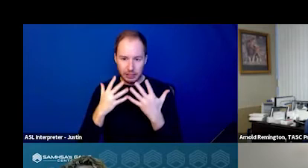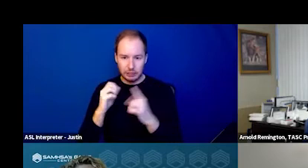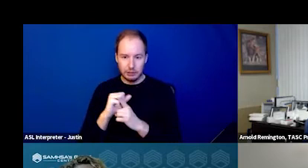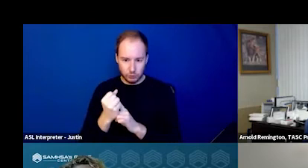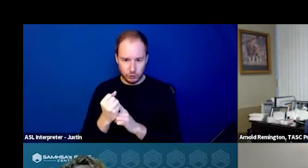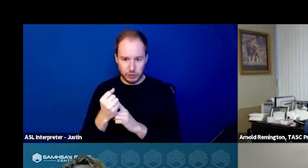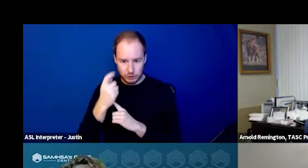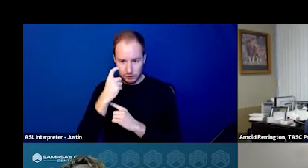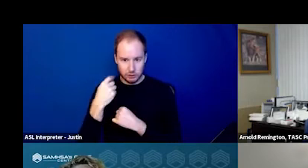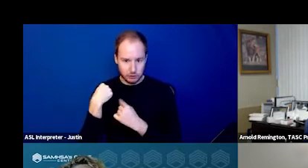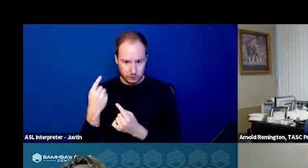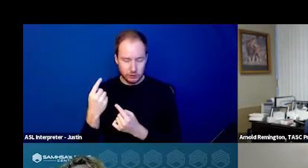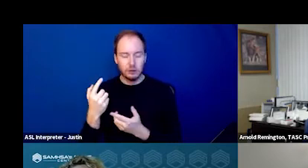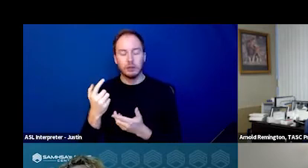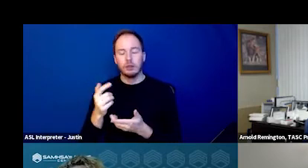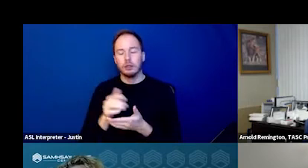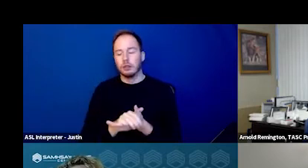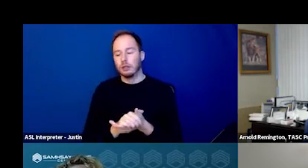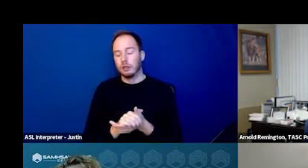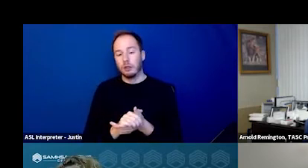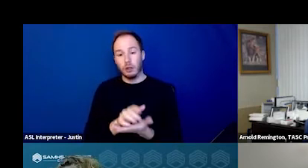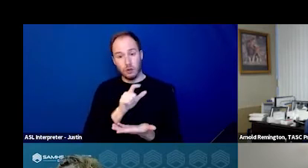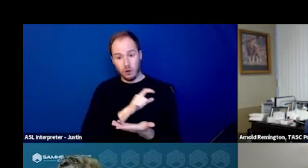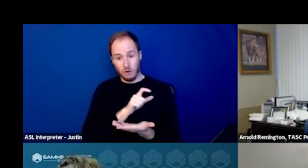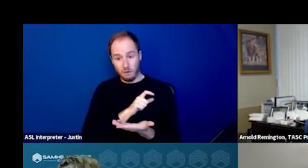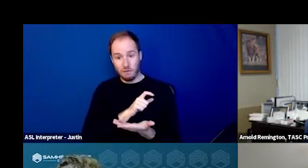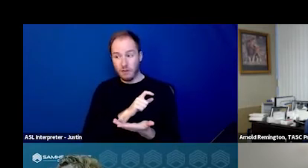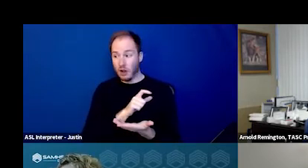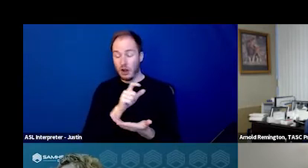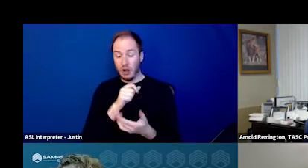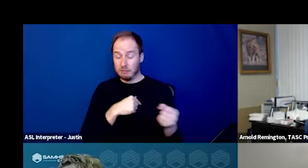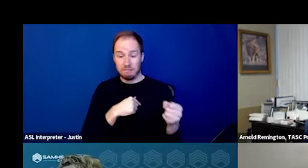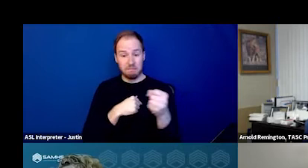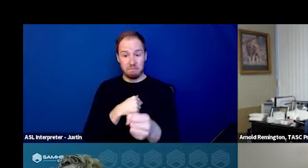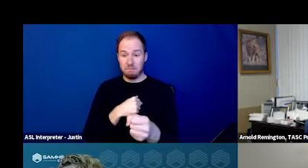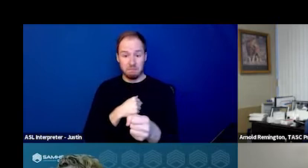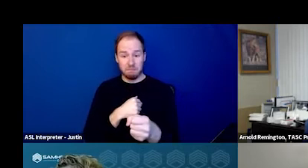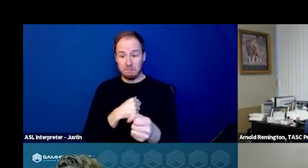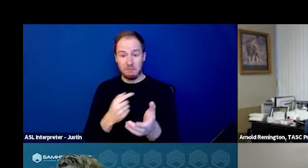and law enforcement officers really get put in a situation where they need to be social workers.